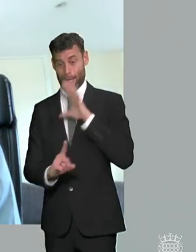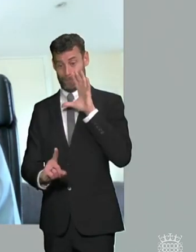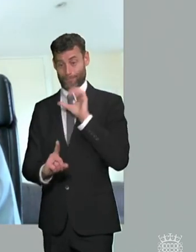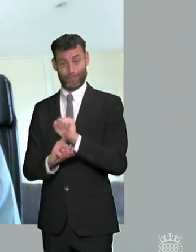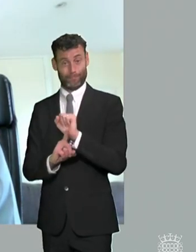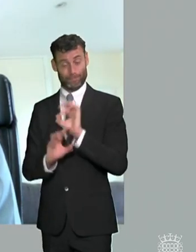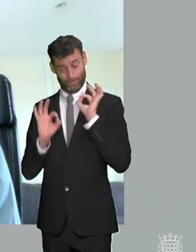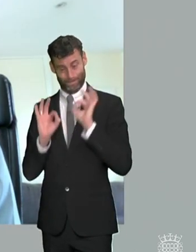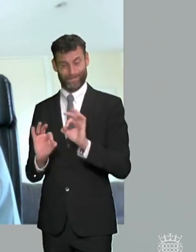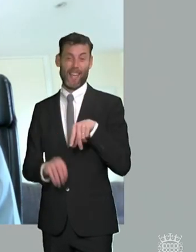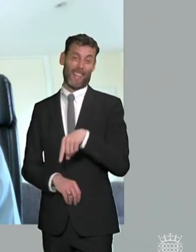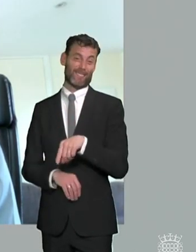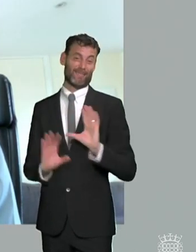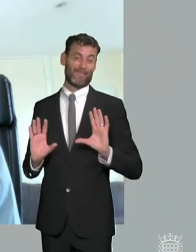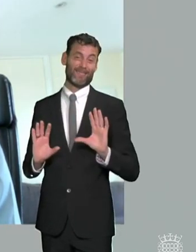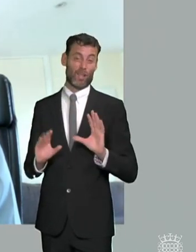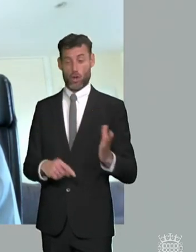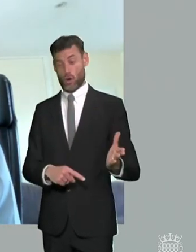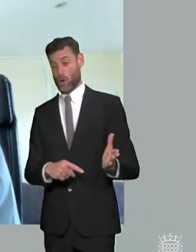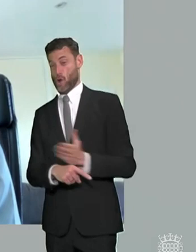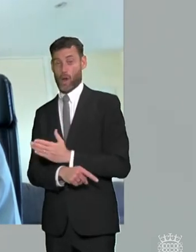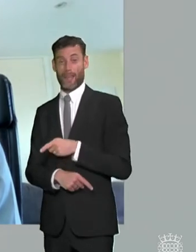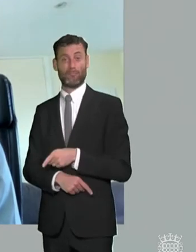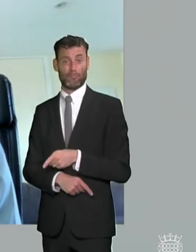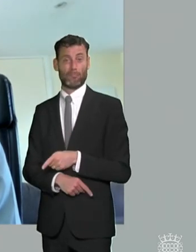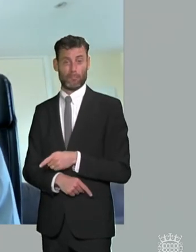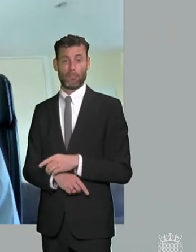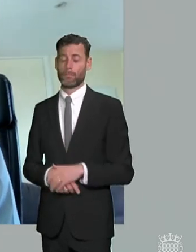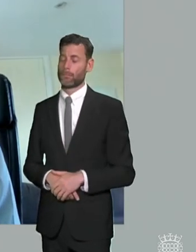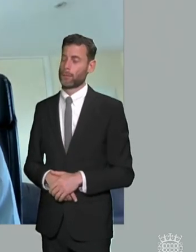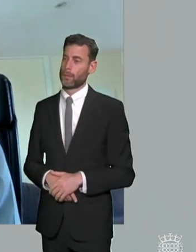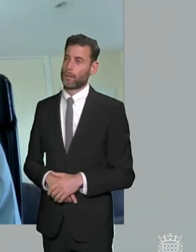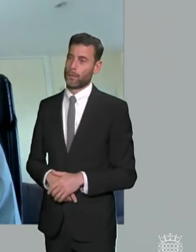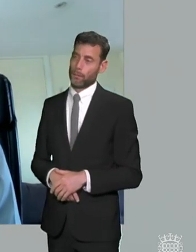you know it really is early intervention um and to build on what what both michael and ali have